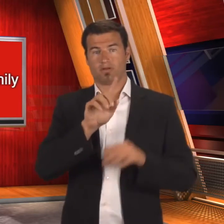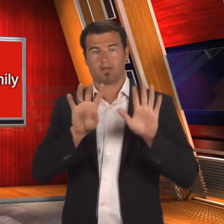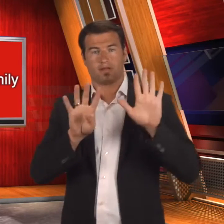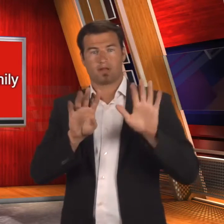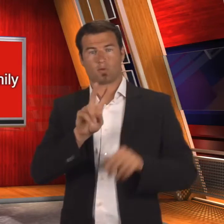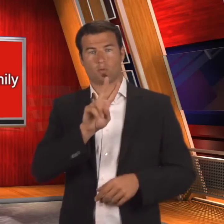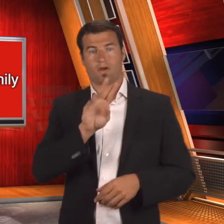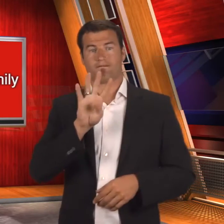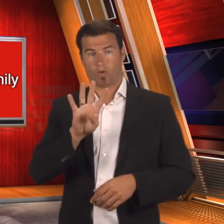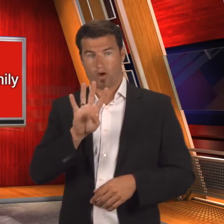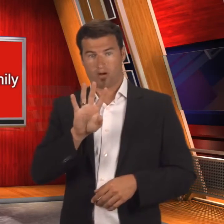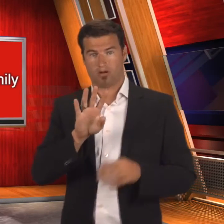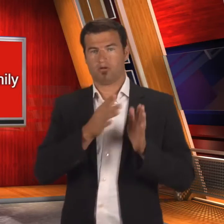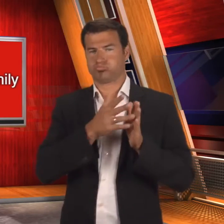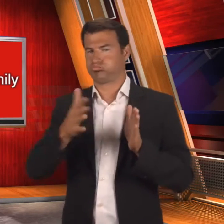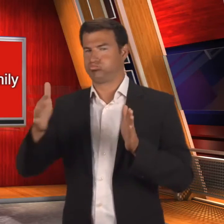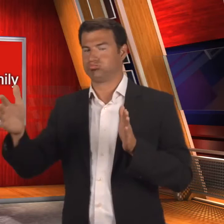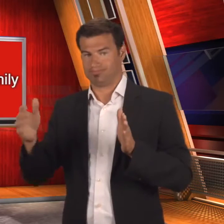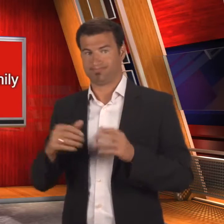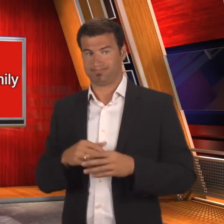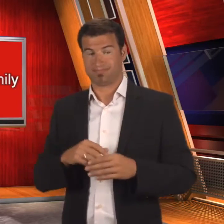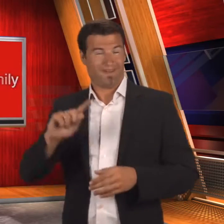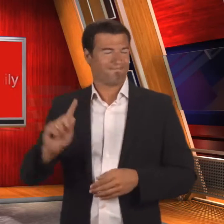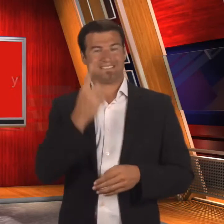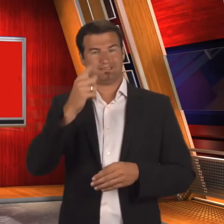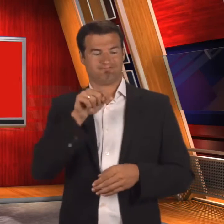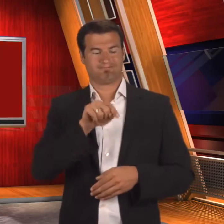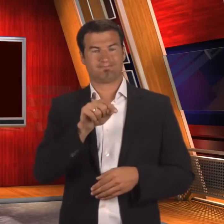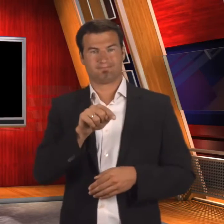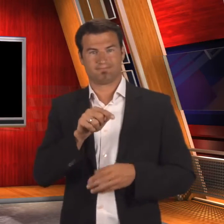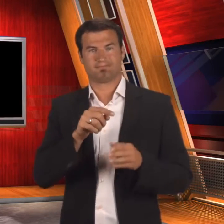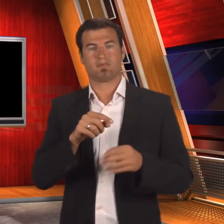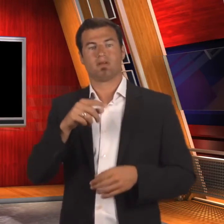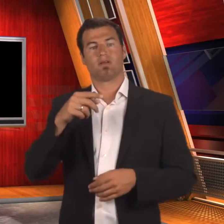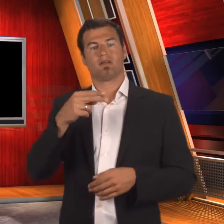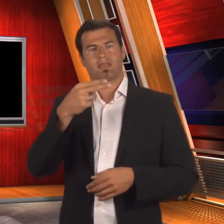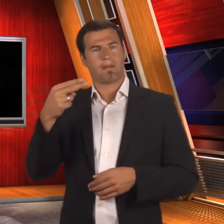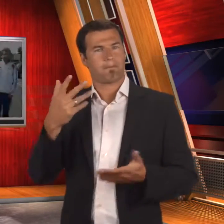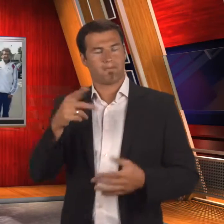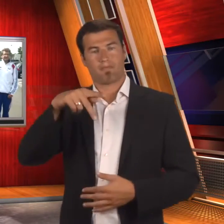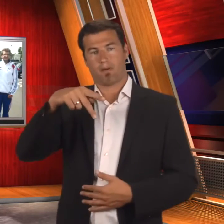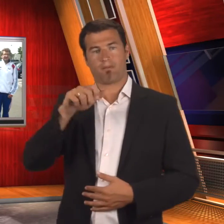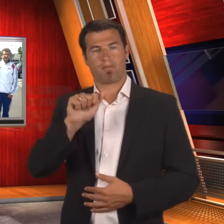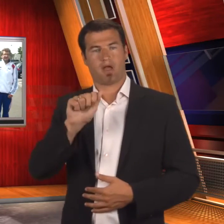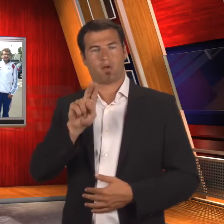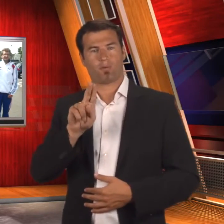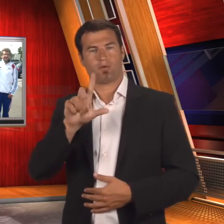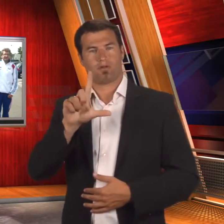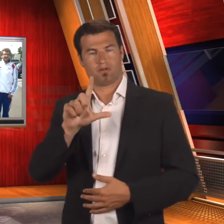Summer and Winter Games since 1924!